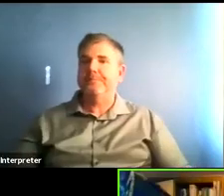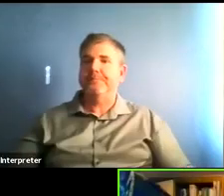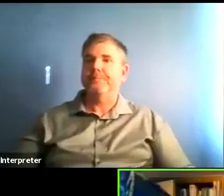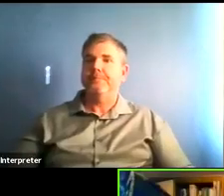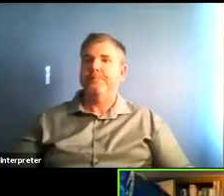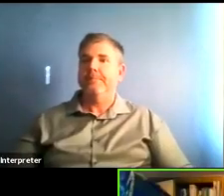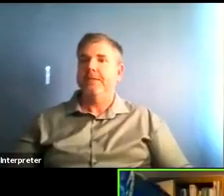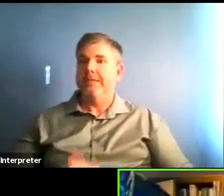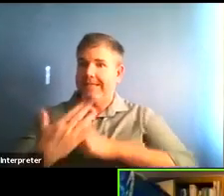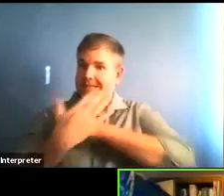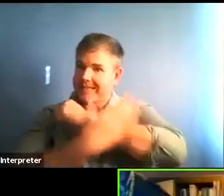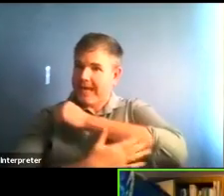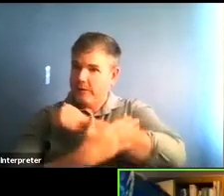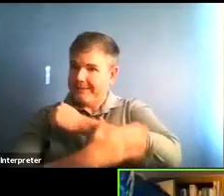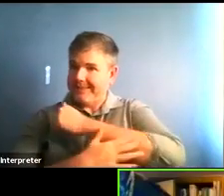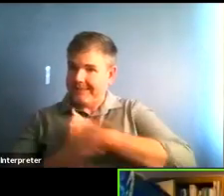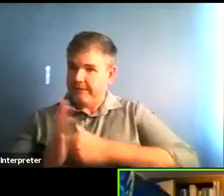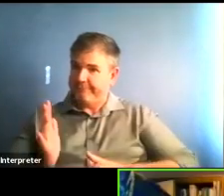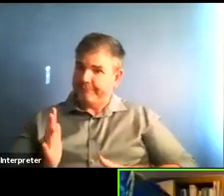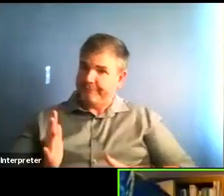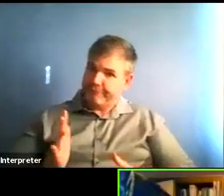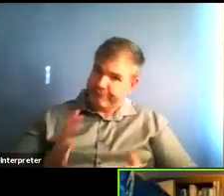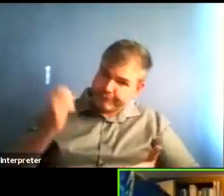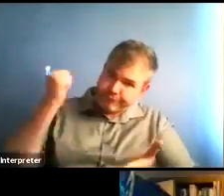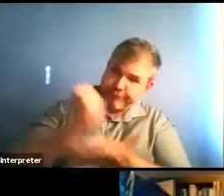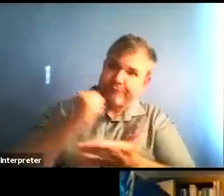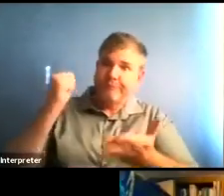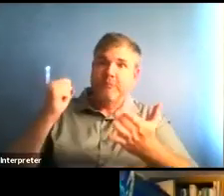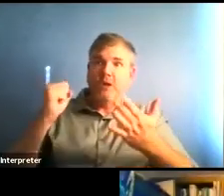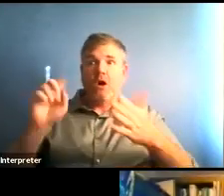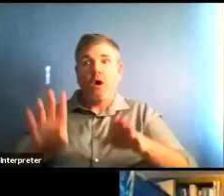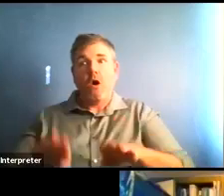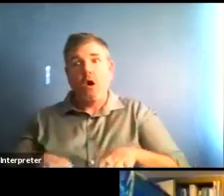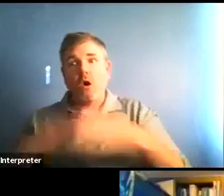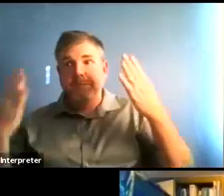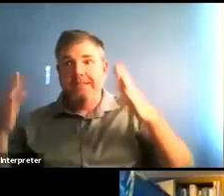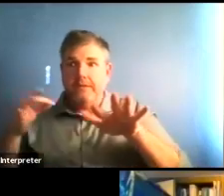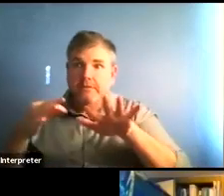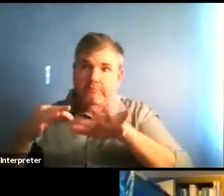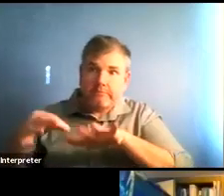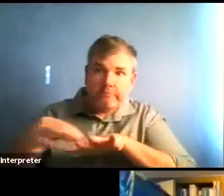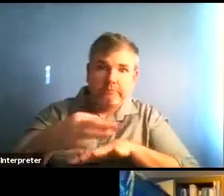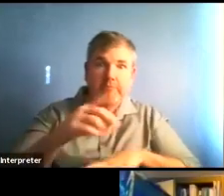This is the opening of nail salons that the amendment to the health order that was